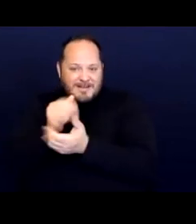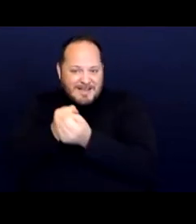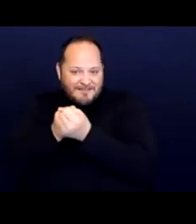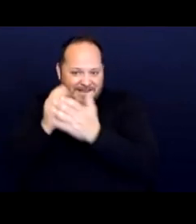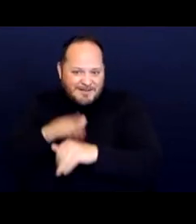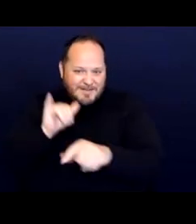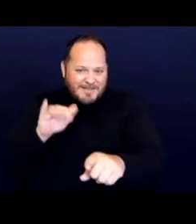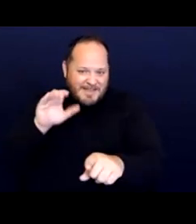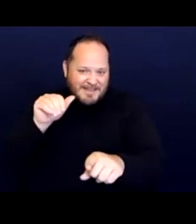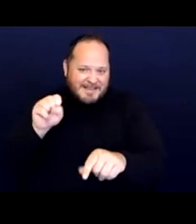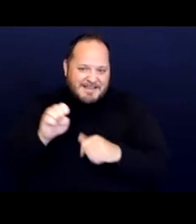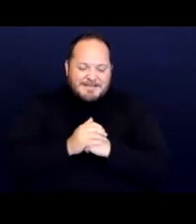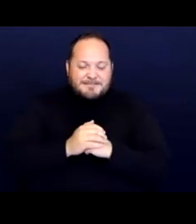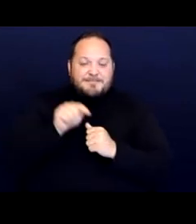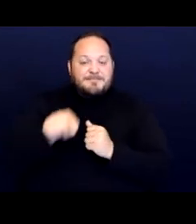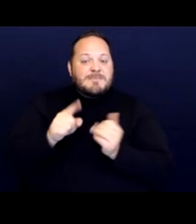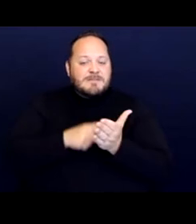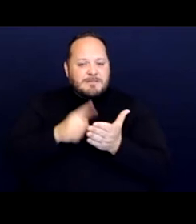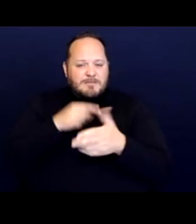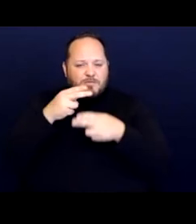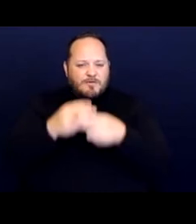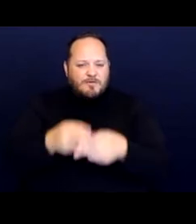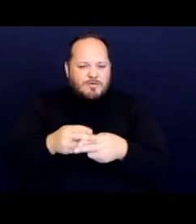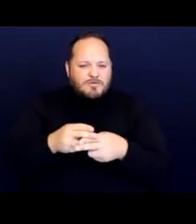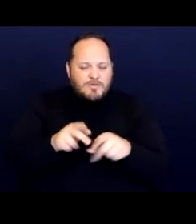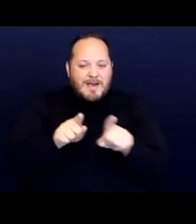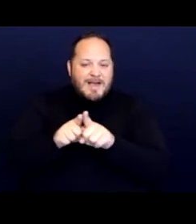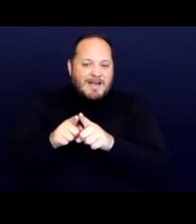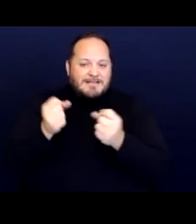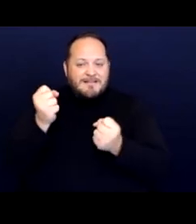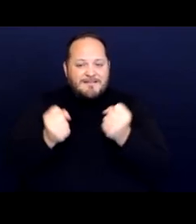So this is sometimes referred as a vehicle camping case.